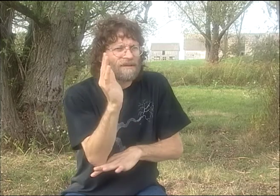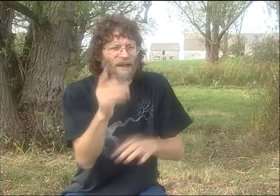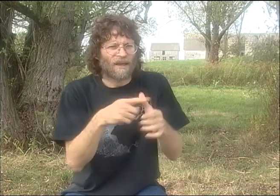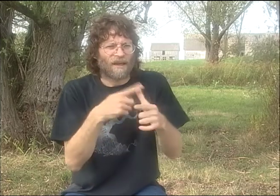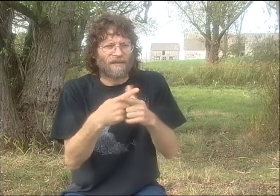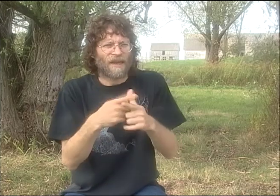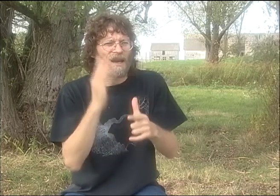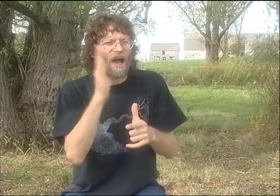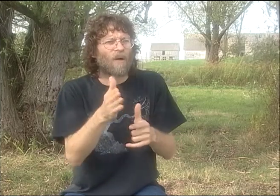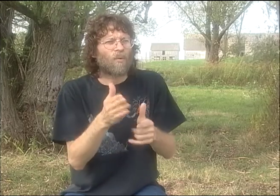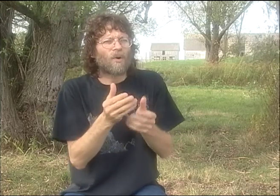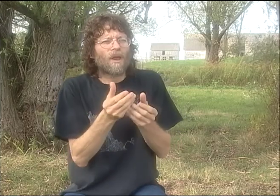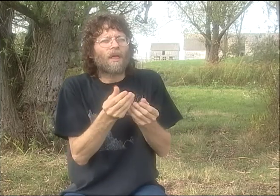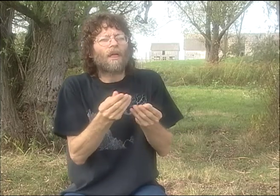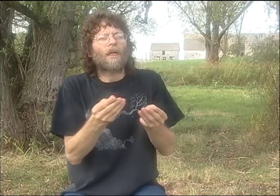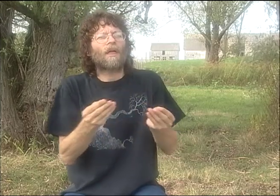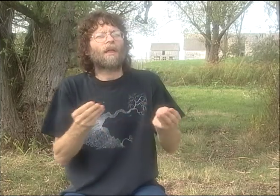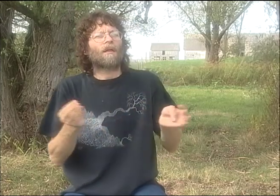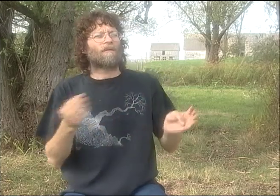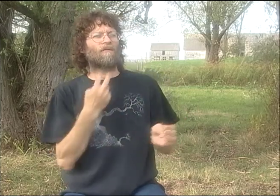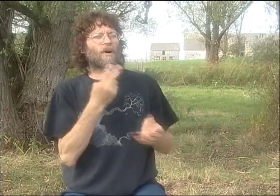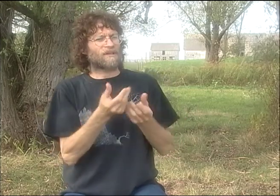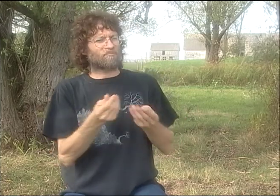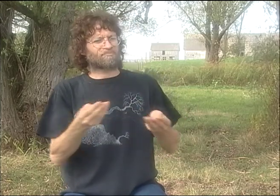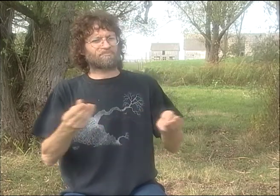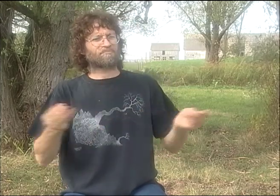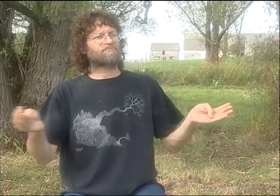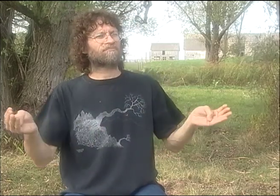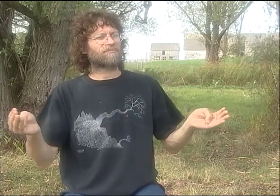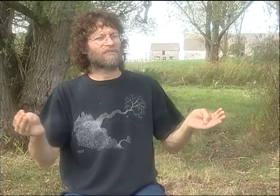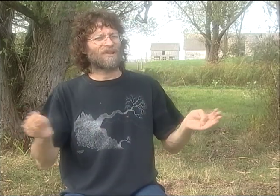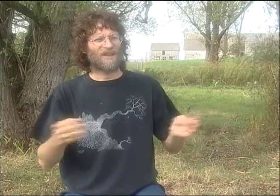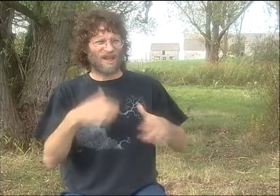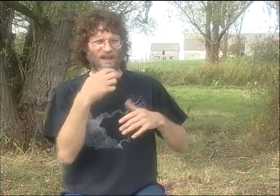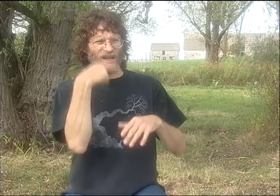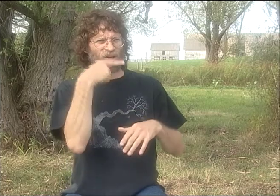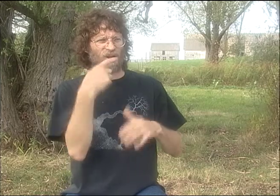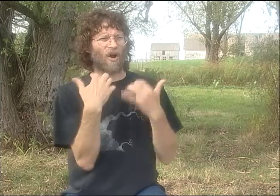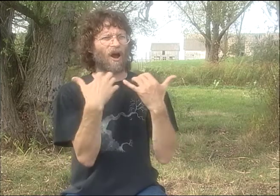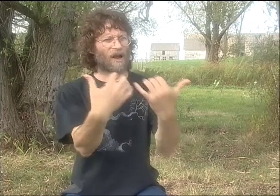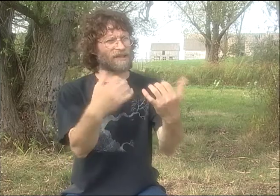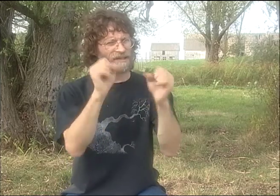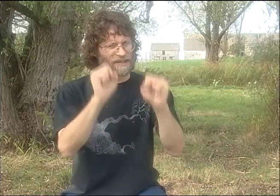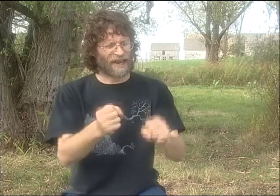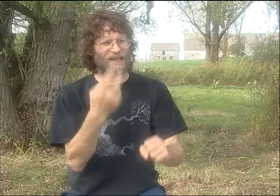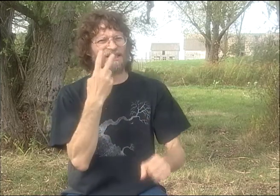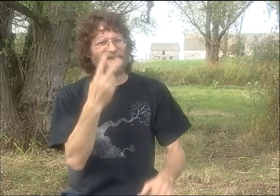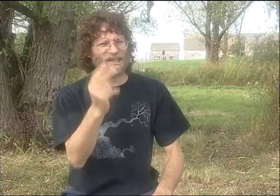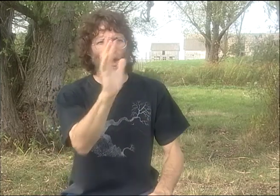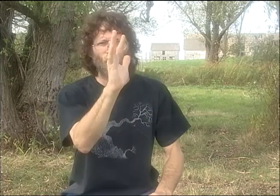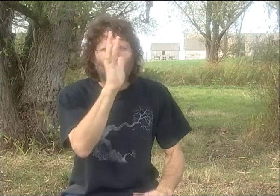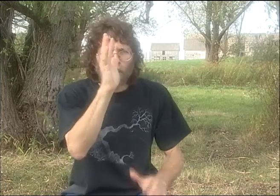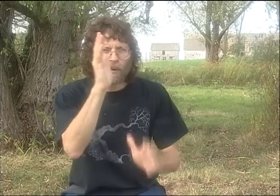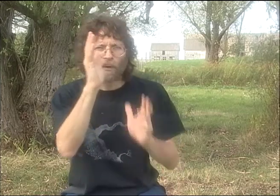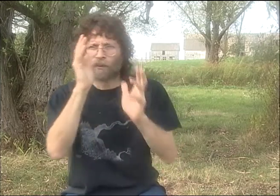I WOULD JUST SAY THERE'S A PERSON IN THE WOODS, AND THEN MY VOICE WOULD JUST FADE OUT COMPLETELY AFTER I'VE BEEN GIVING A FEW CUES